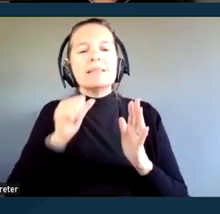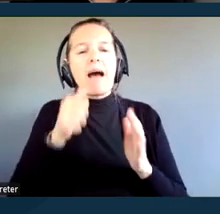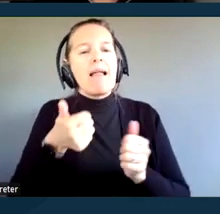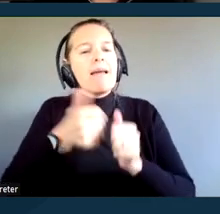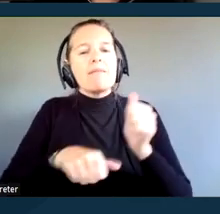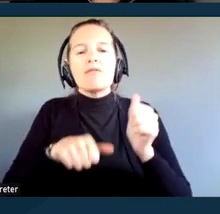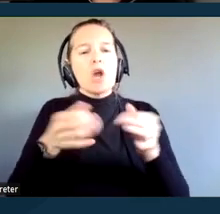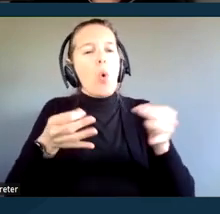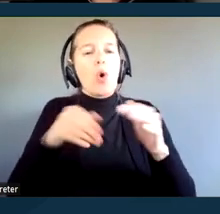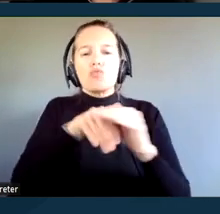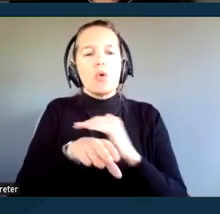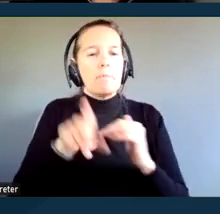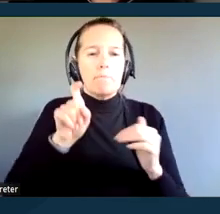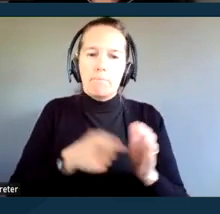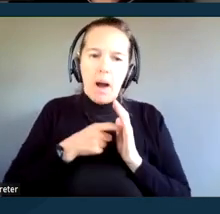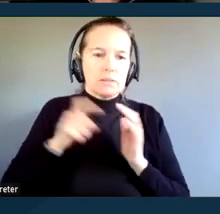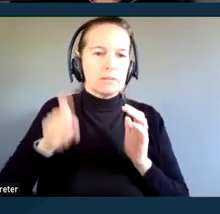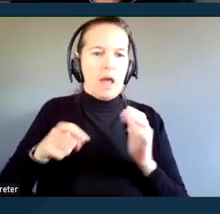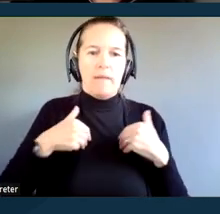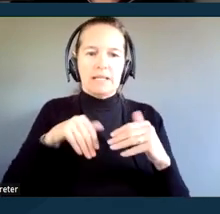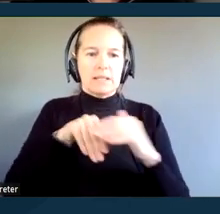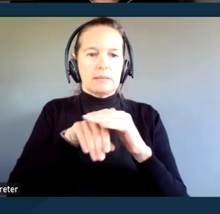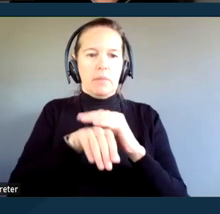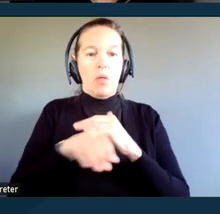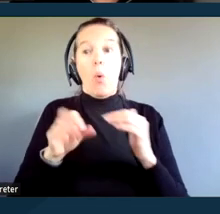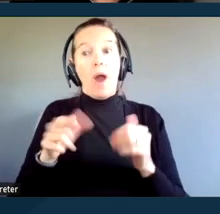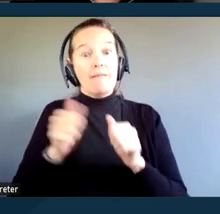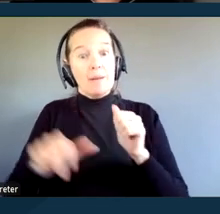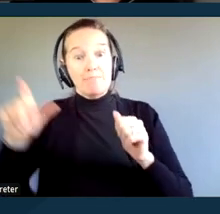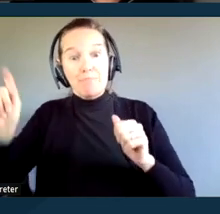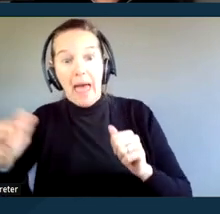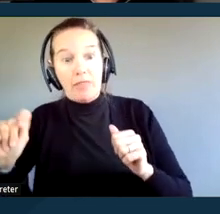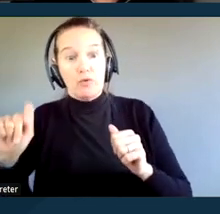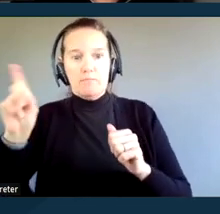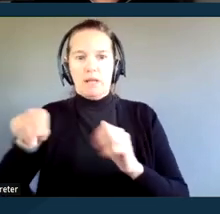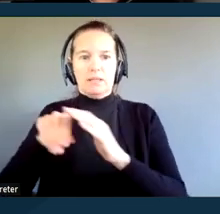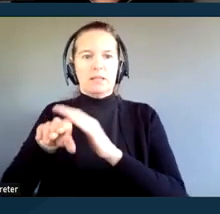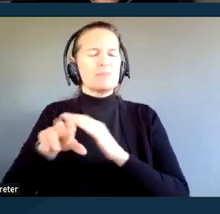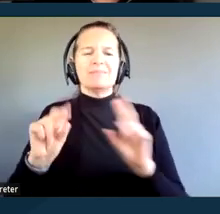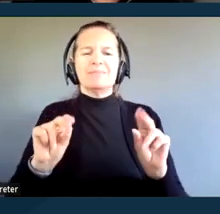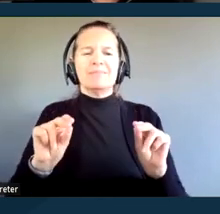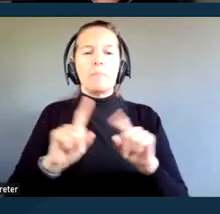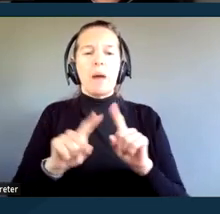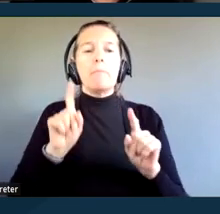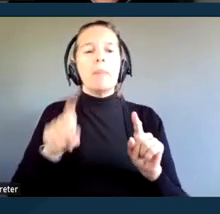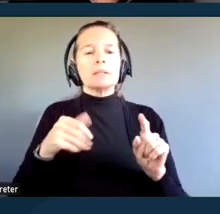Not every bathroom in a courthouse needs to be accessible, but there needs to be enough accessibility